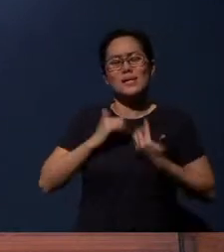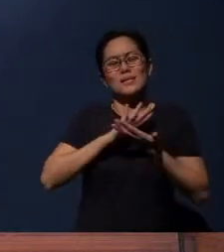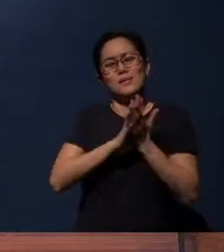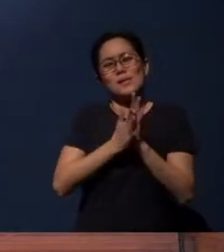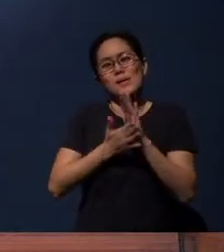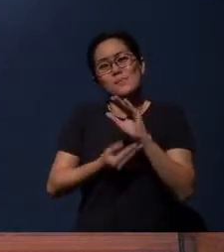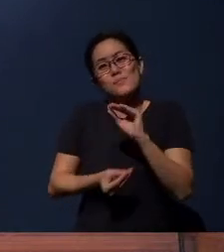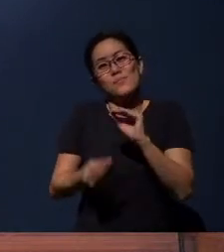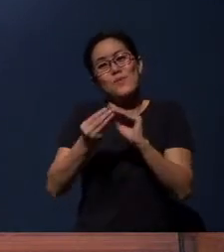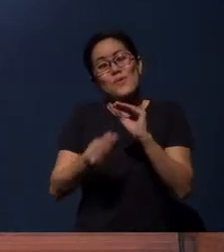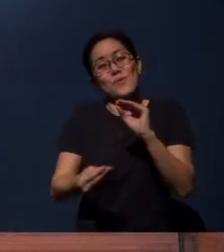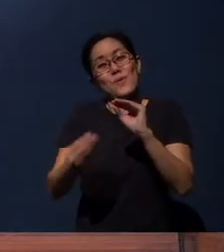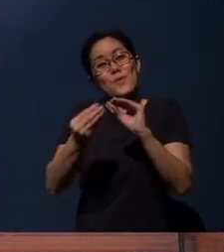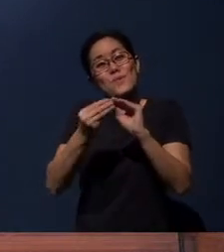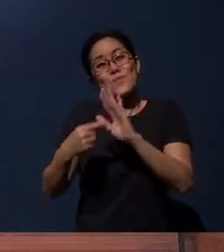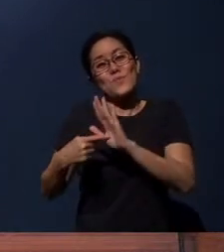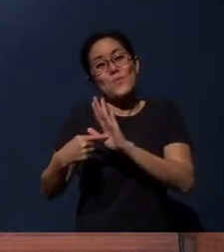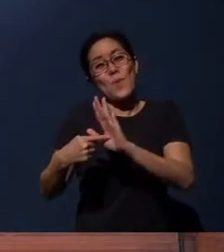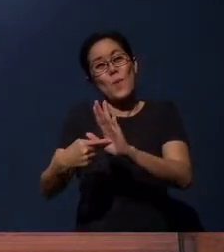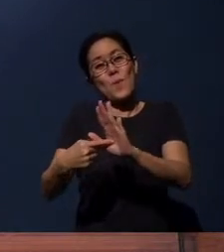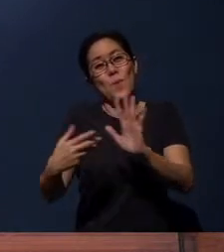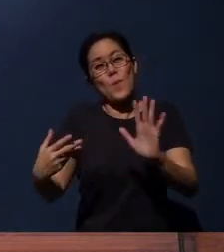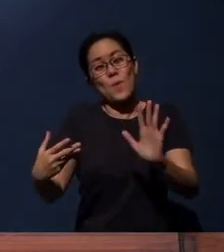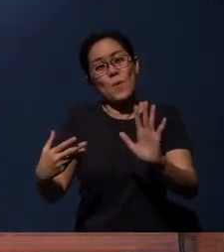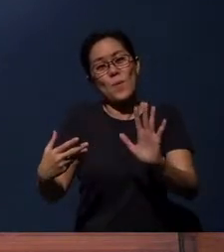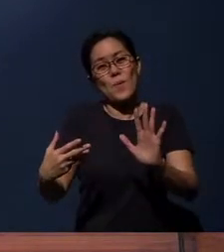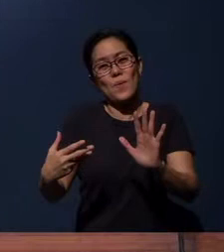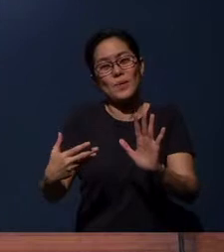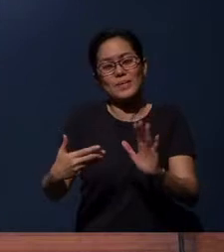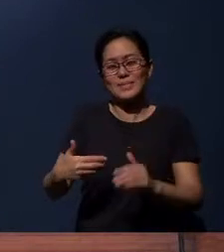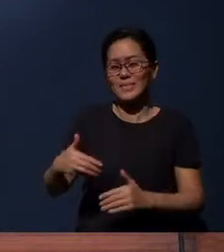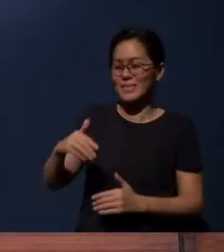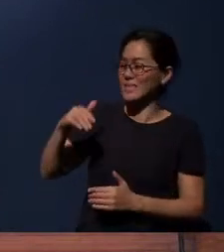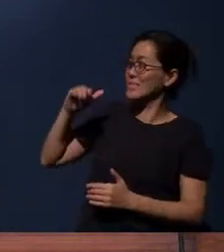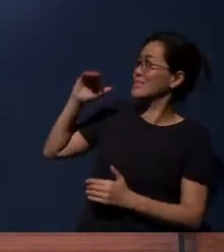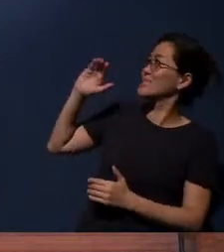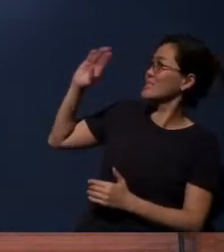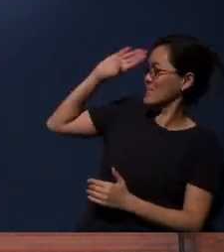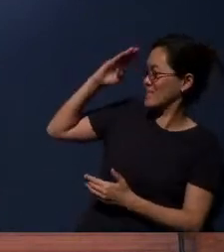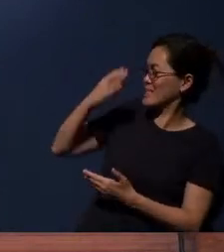showing the life of the Son in us.